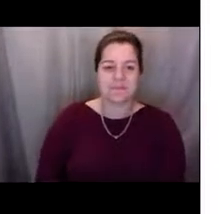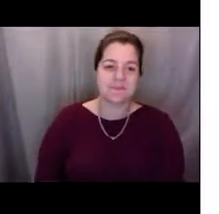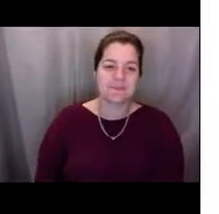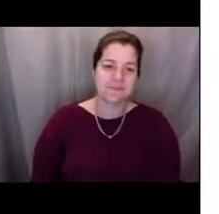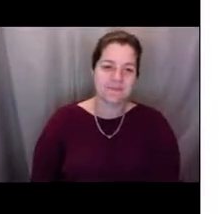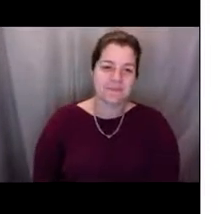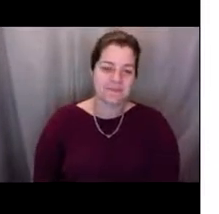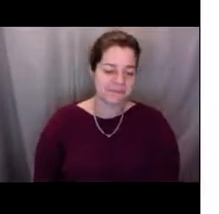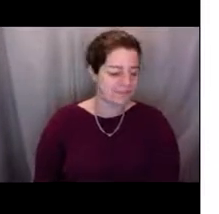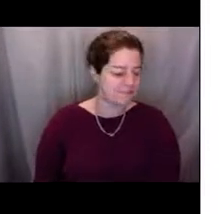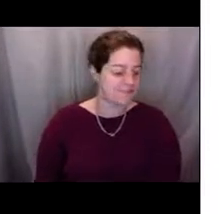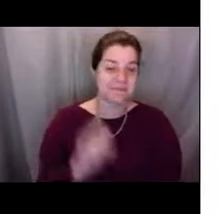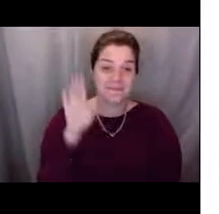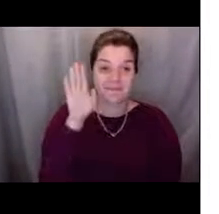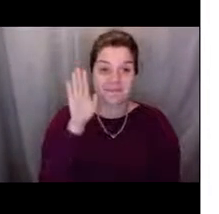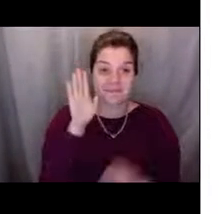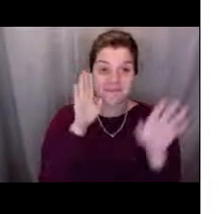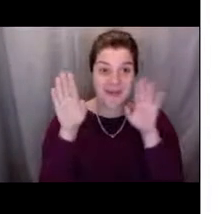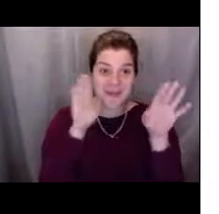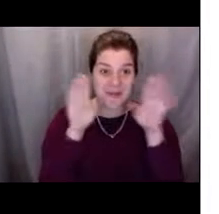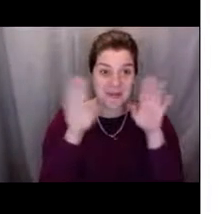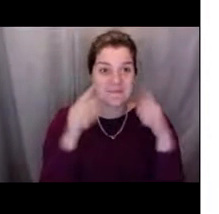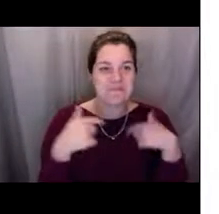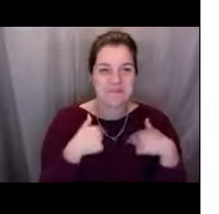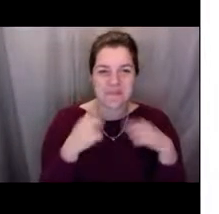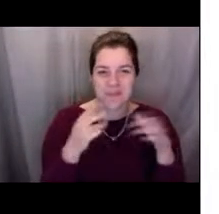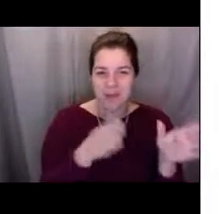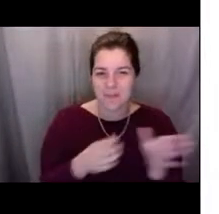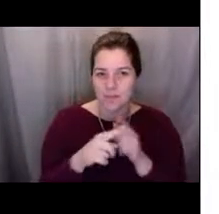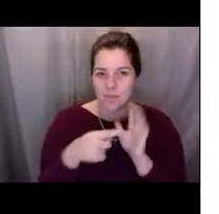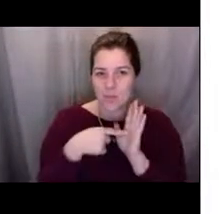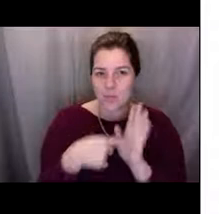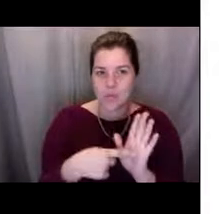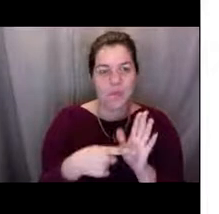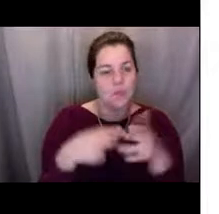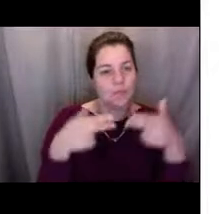Hello, so I'm going to be showing you a PowerPoint presentation.